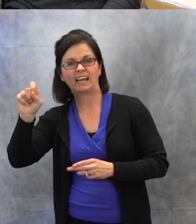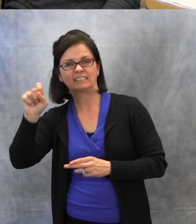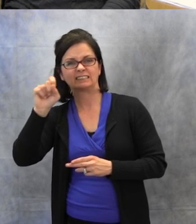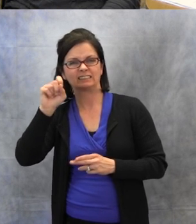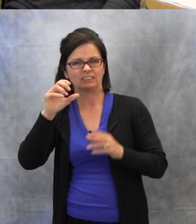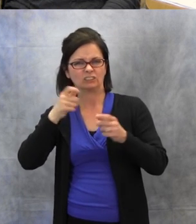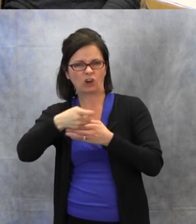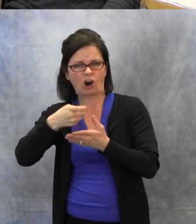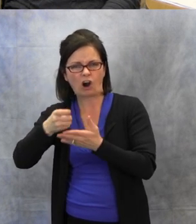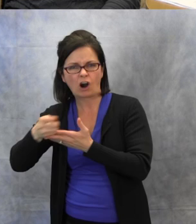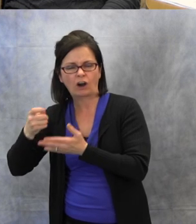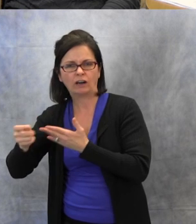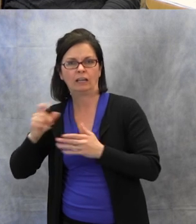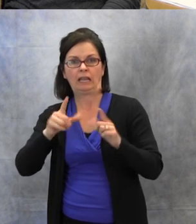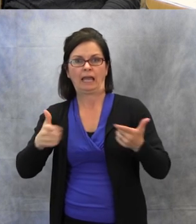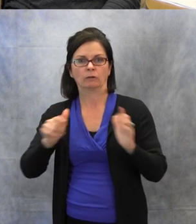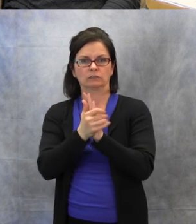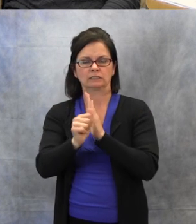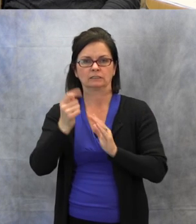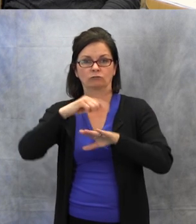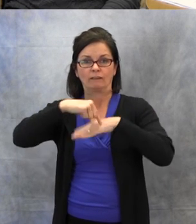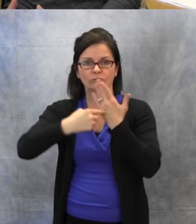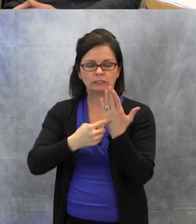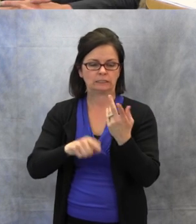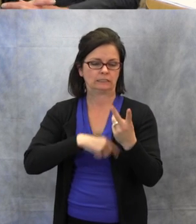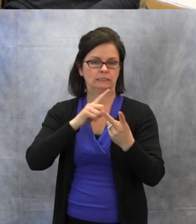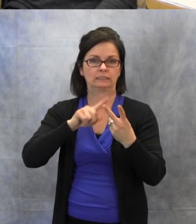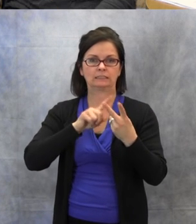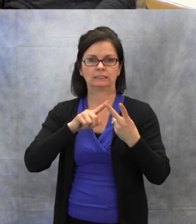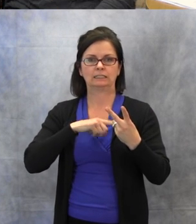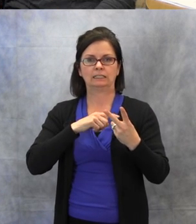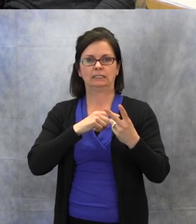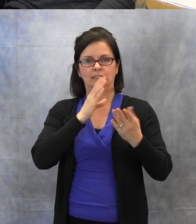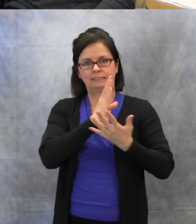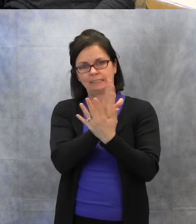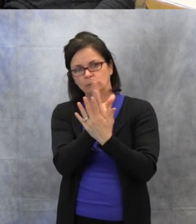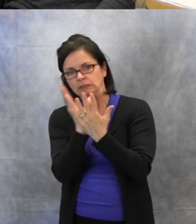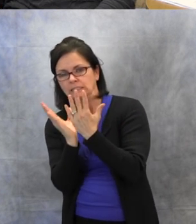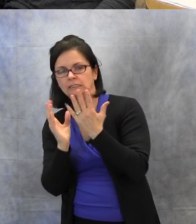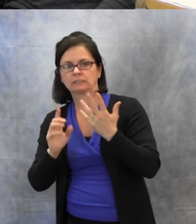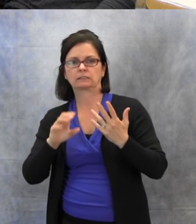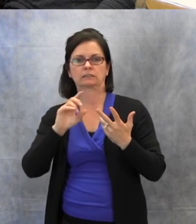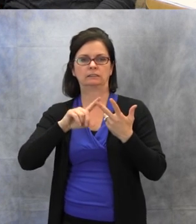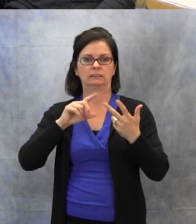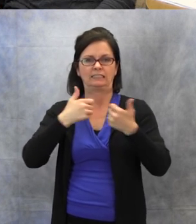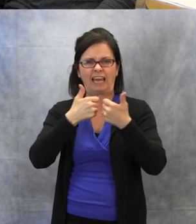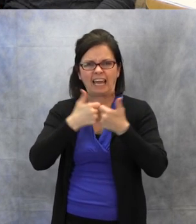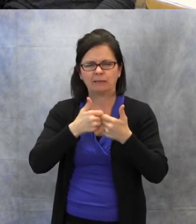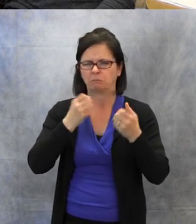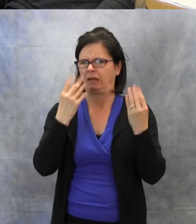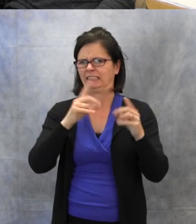games, stories that you can use with them. Great resource, so check it out.